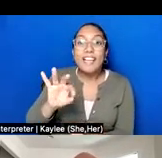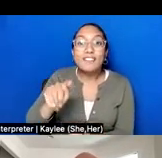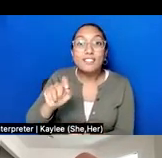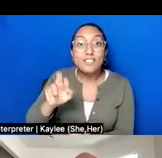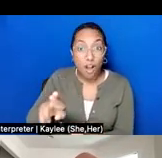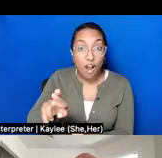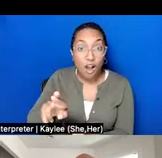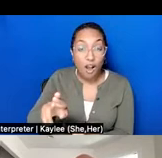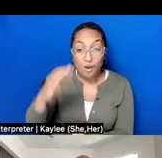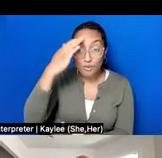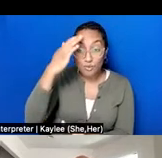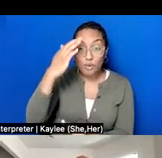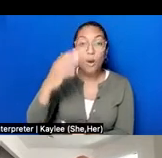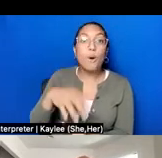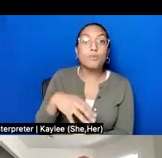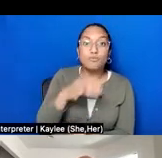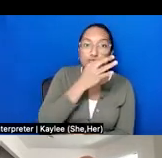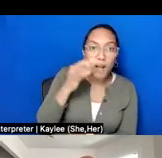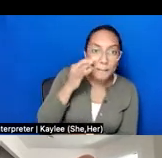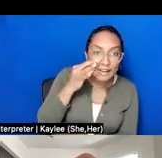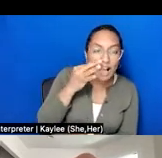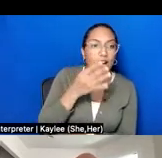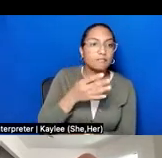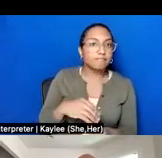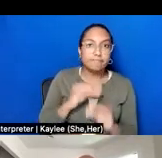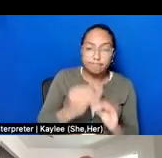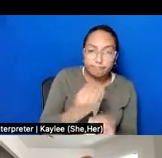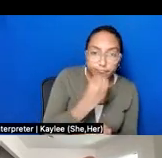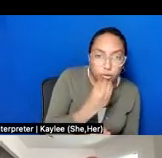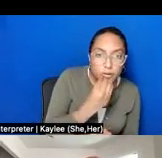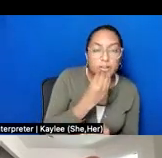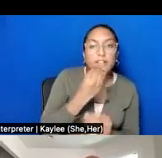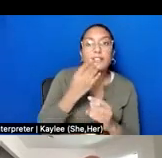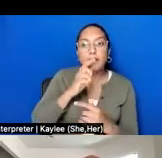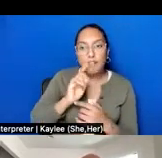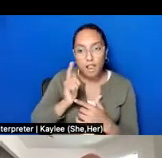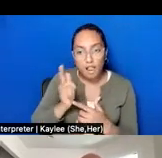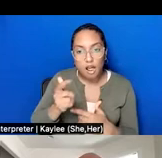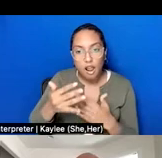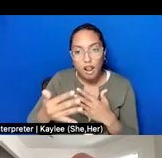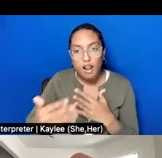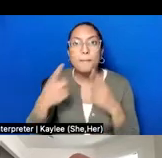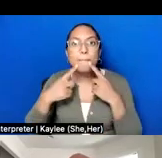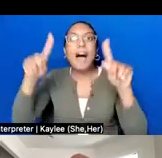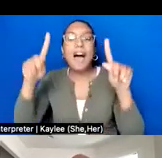Ramadan. We talked with people, before we even began thinking about interviewing,